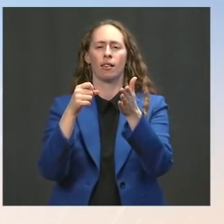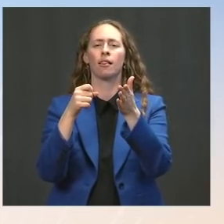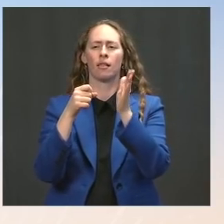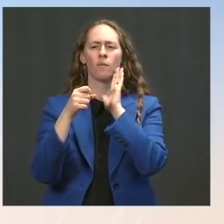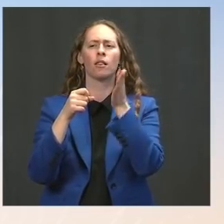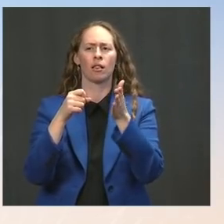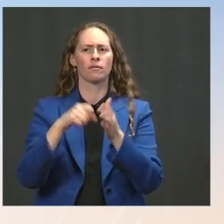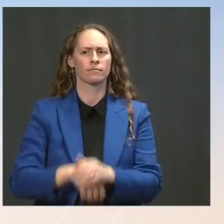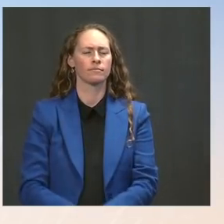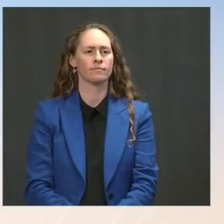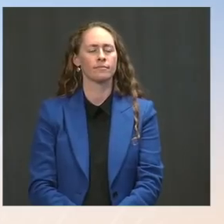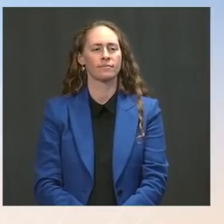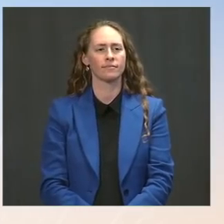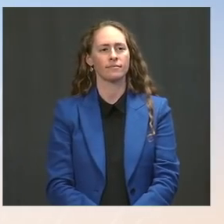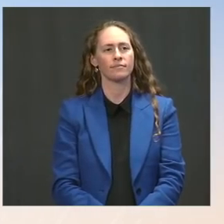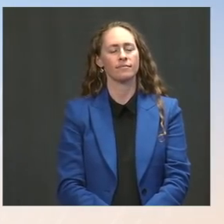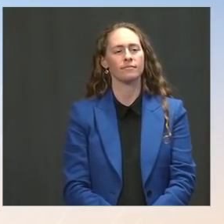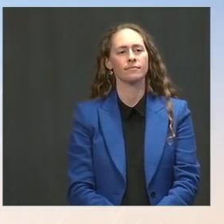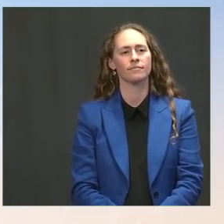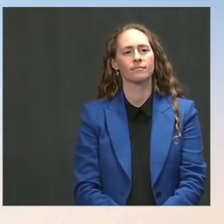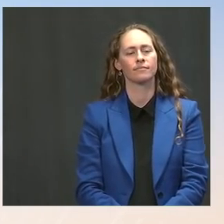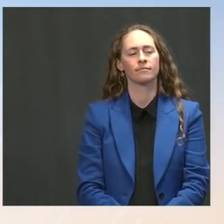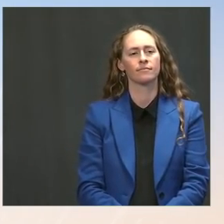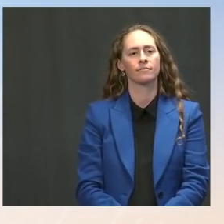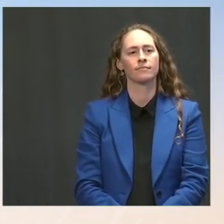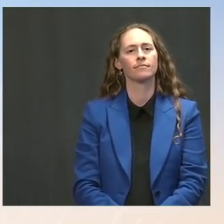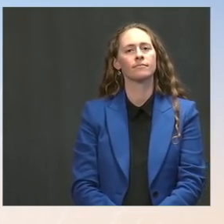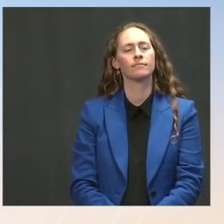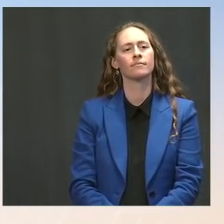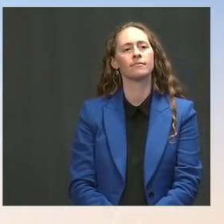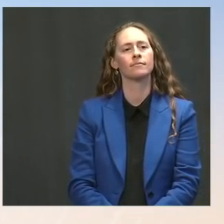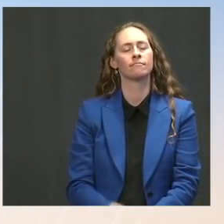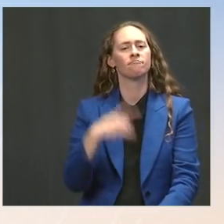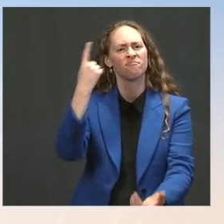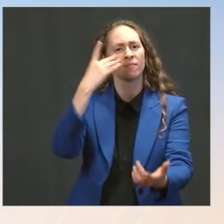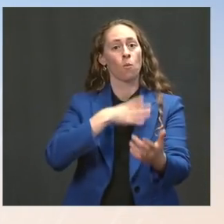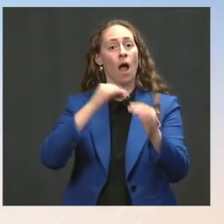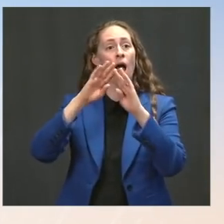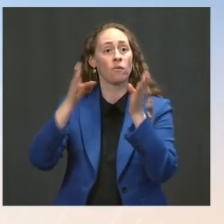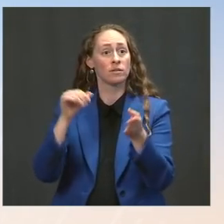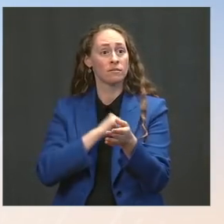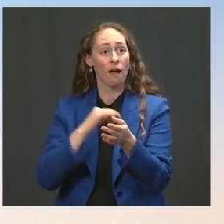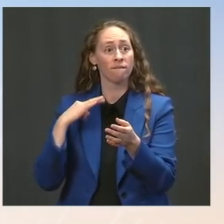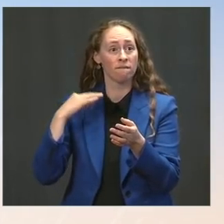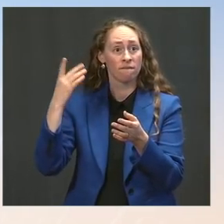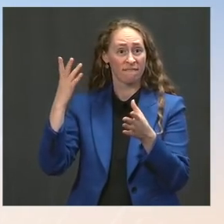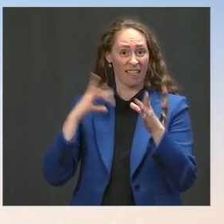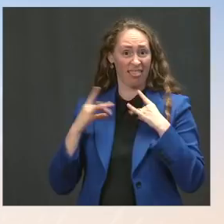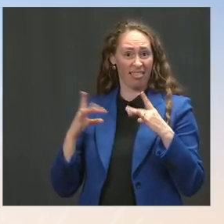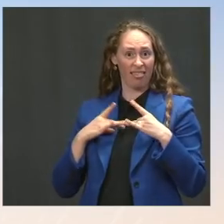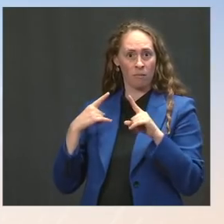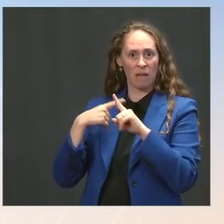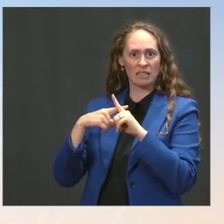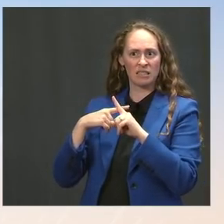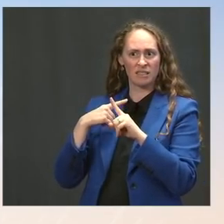had any additional staffers test positive for COVID-19? Ms. Psaki: I think, again, our policy -- just to reiterate it -- which we announced last week,